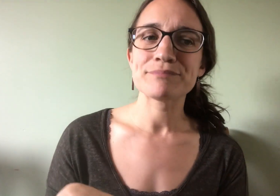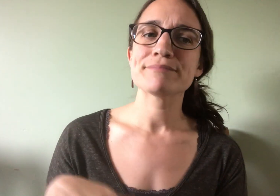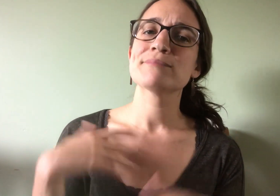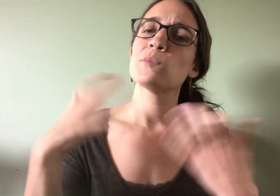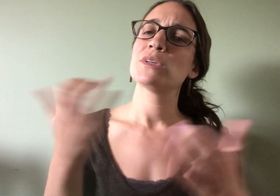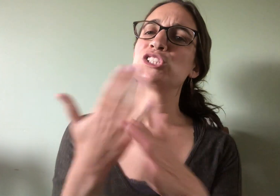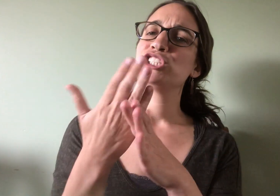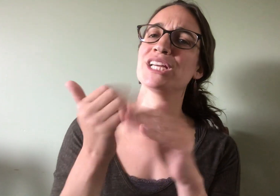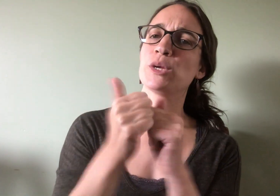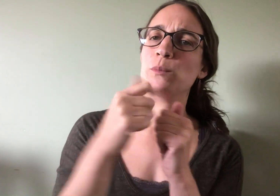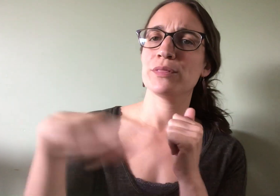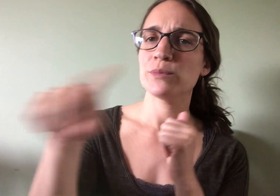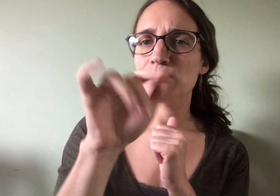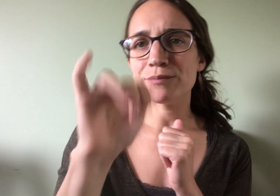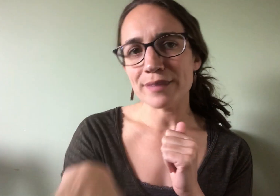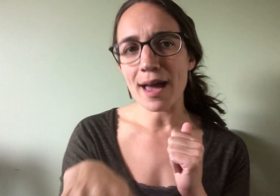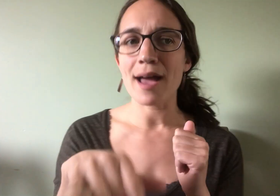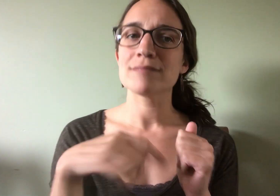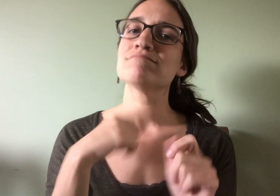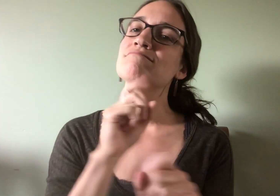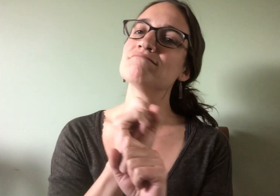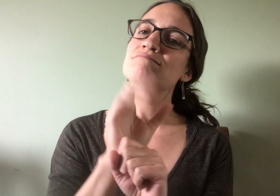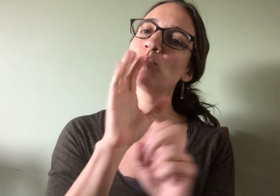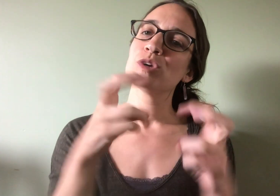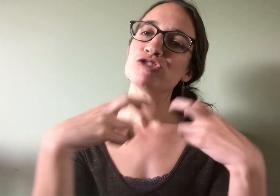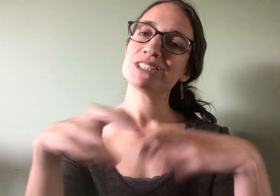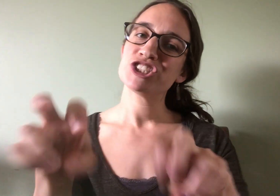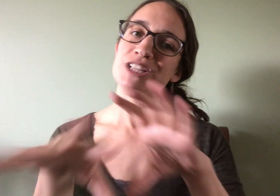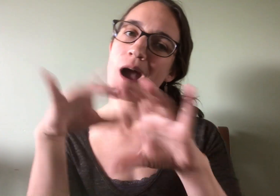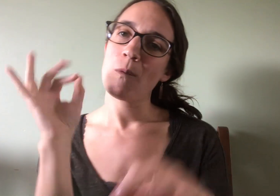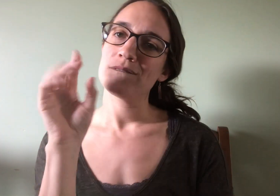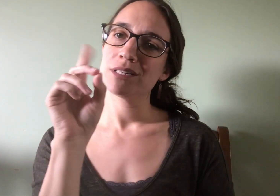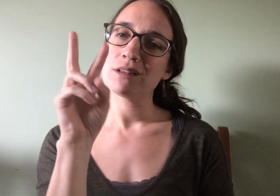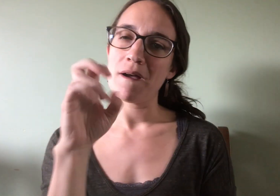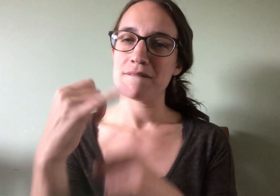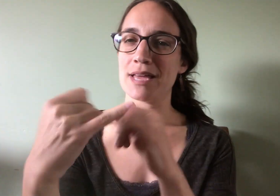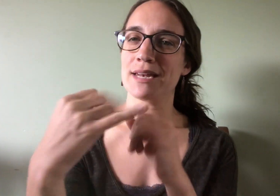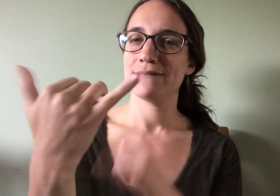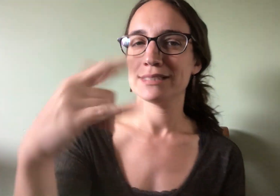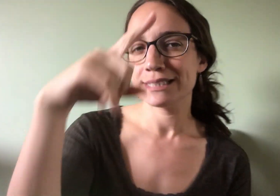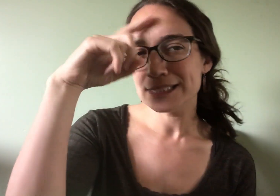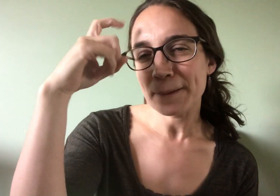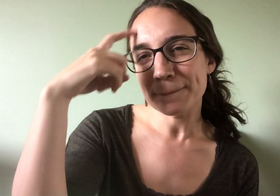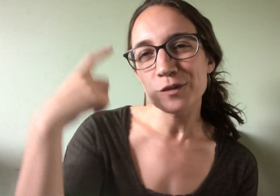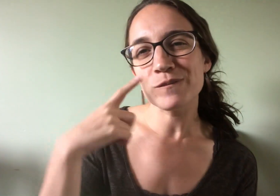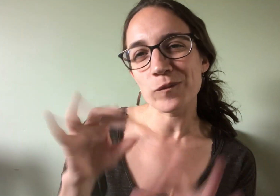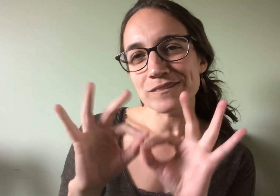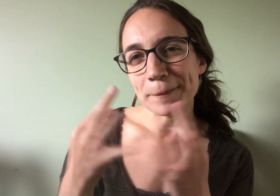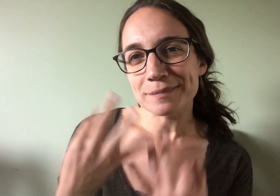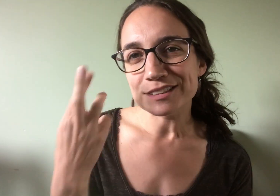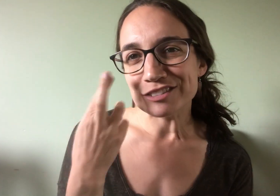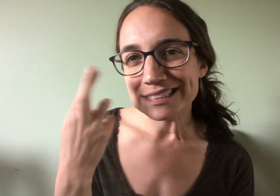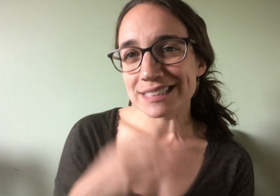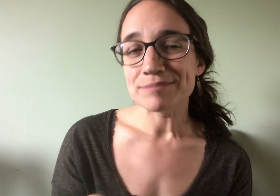I wanted to share with you that I am transitioning out of DOVE this summer for family reasons.